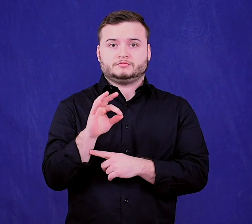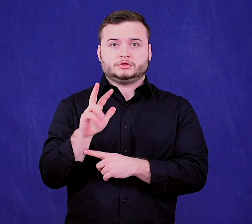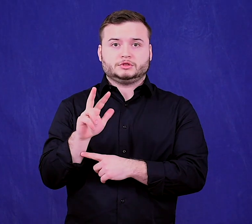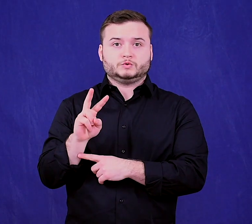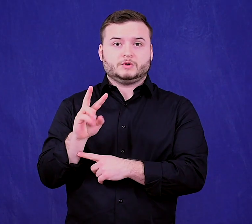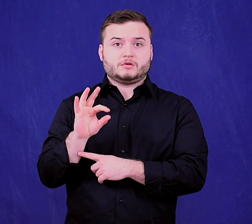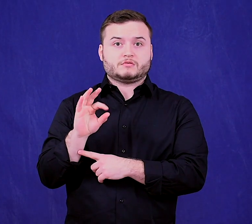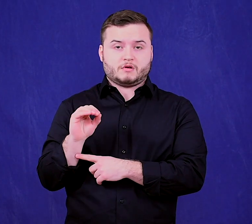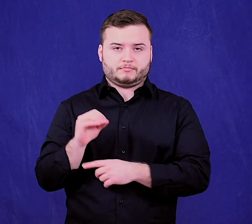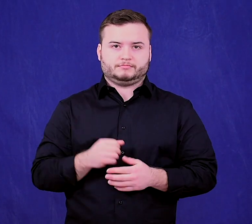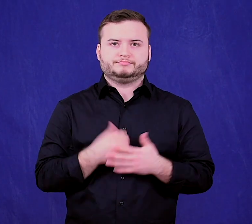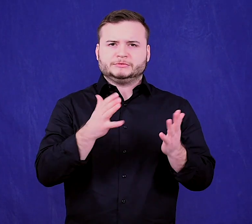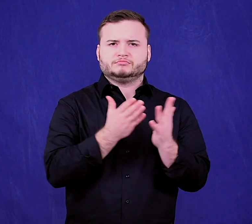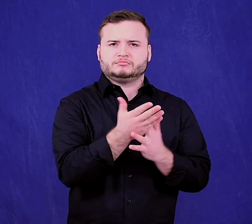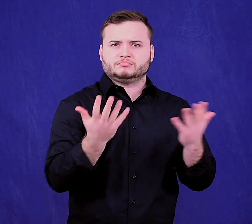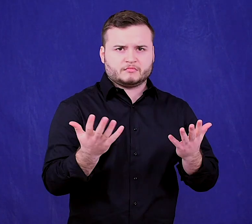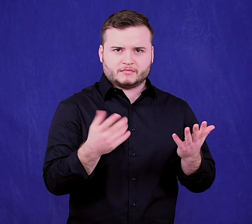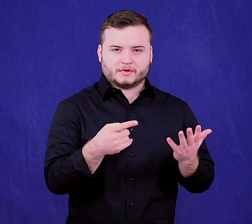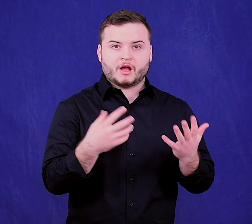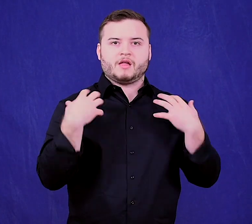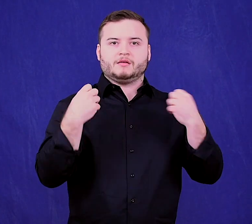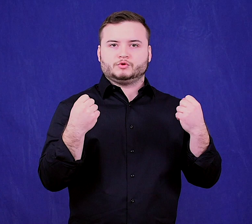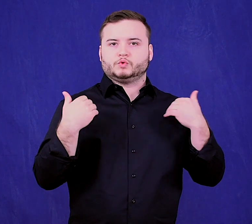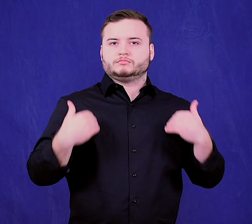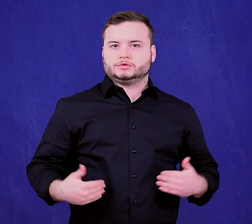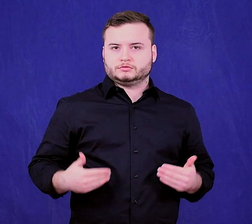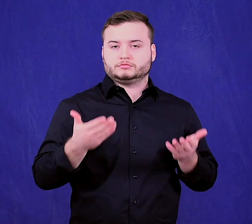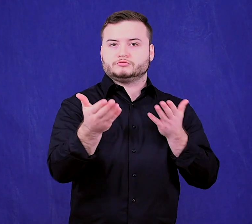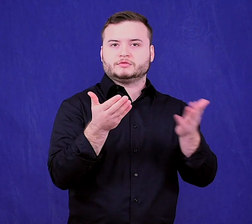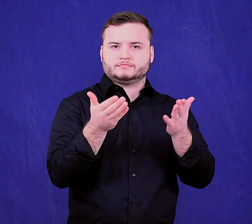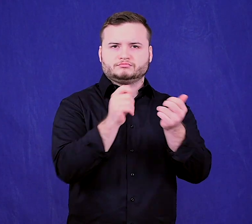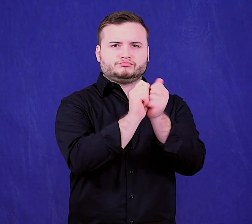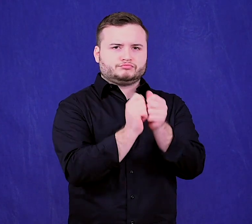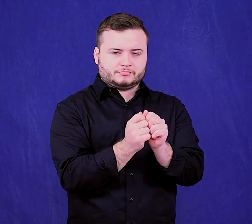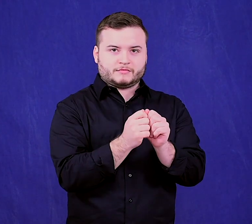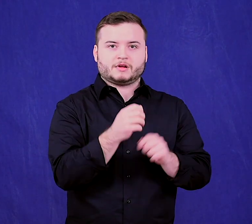HF3290 passed out of the Health and Human Services Reform